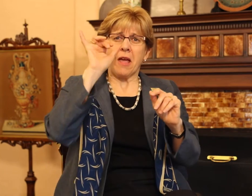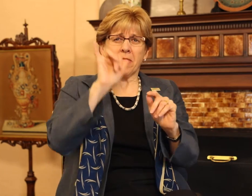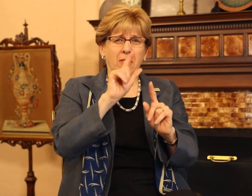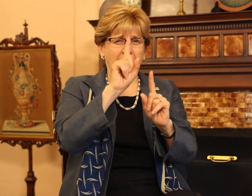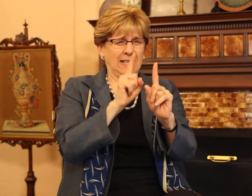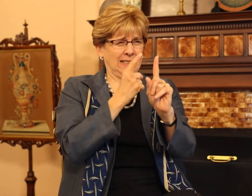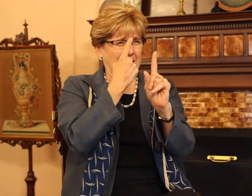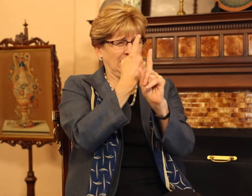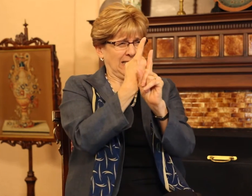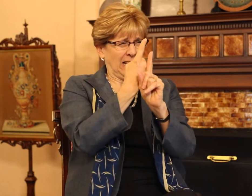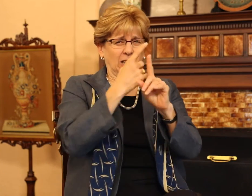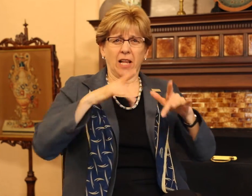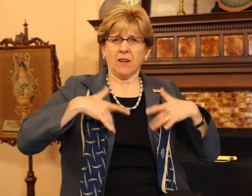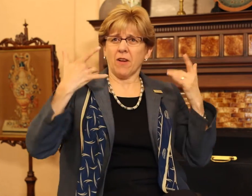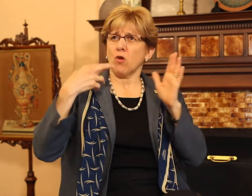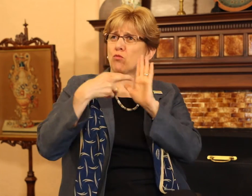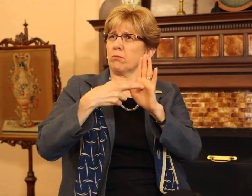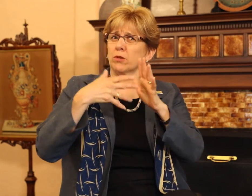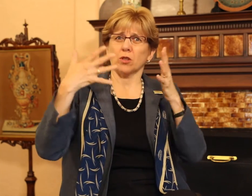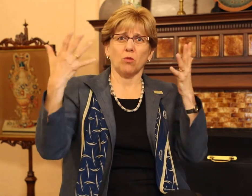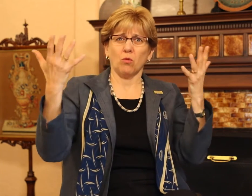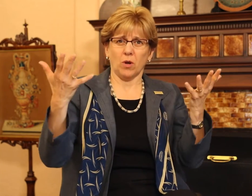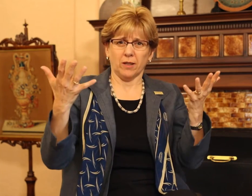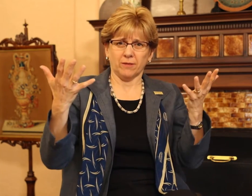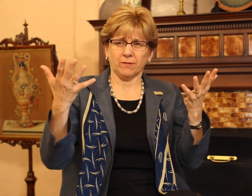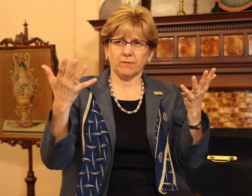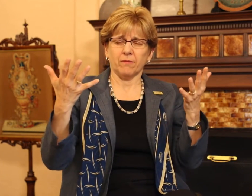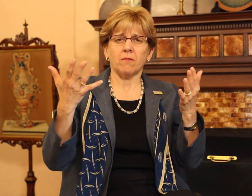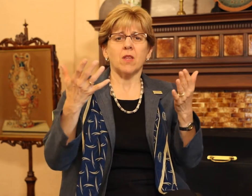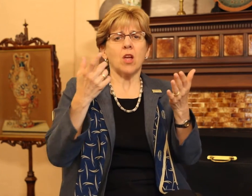This single event represents